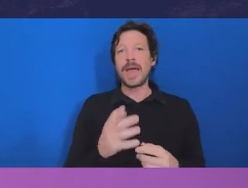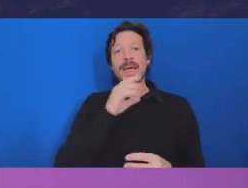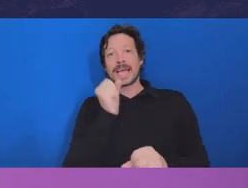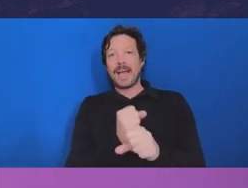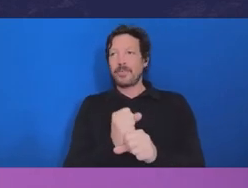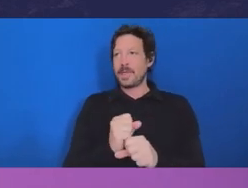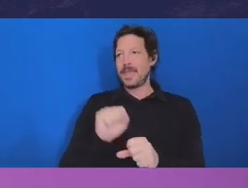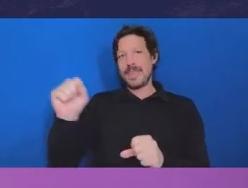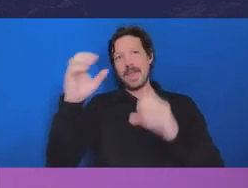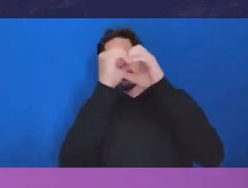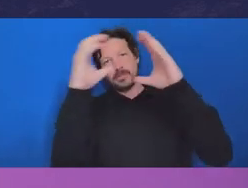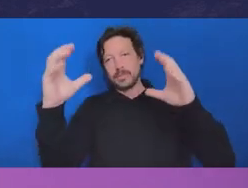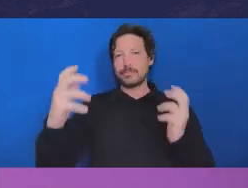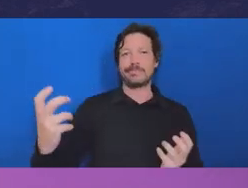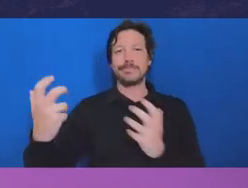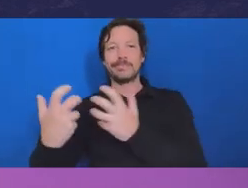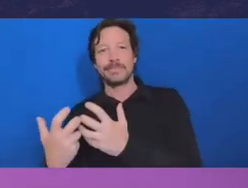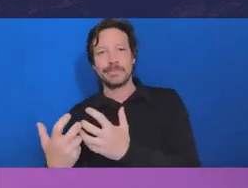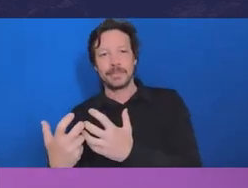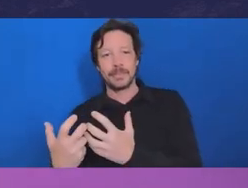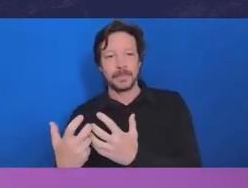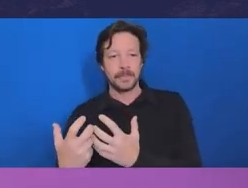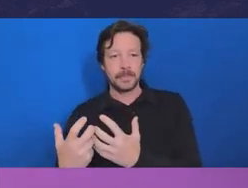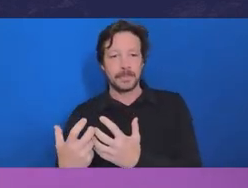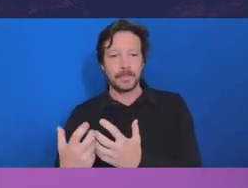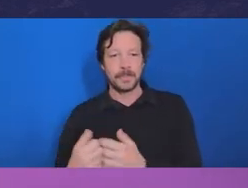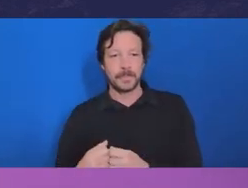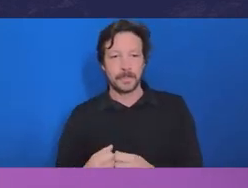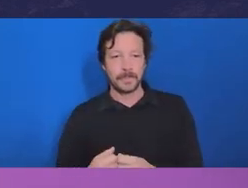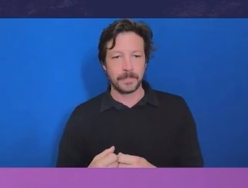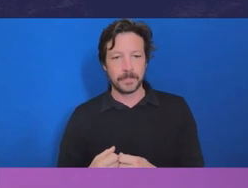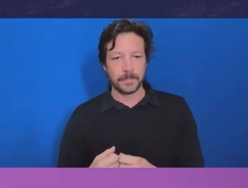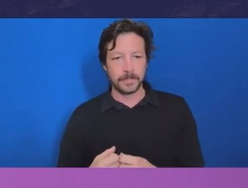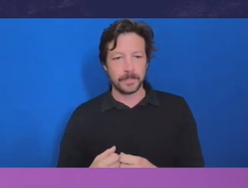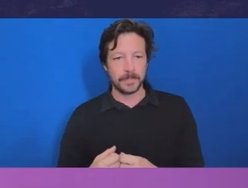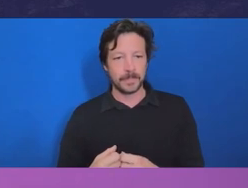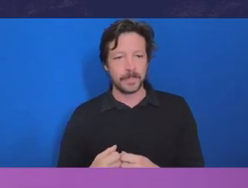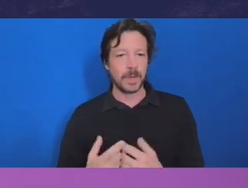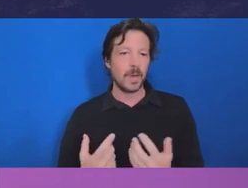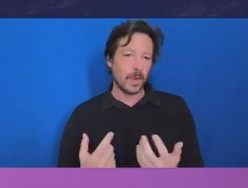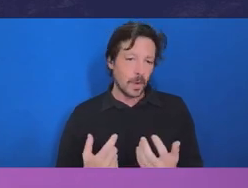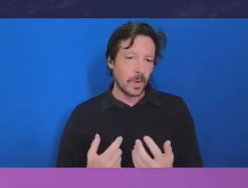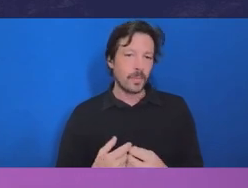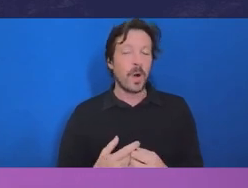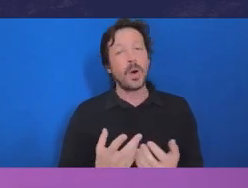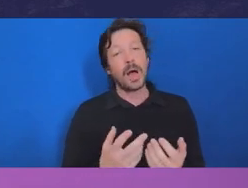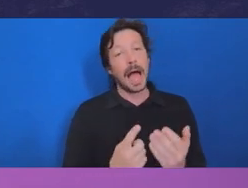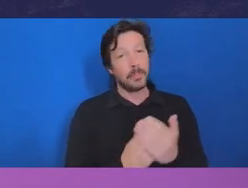and these are comments that I'll make drawing upon not only the experience in Victoria but at a federal level